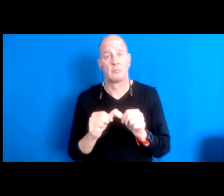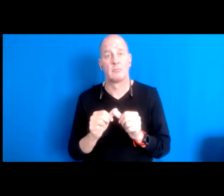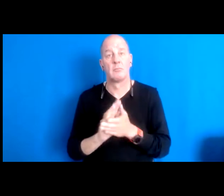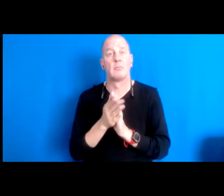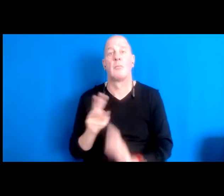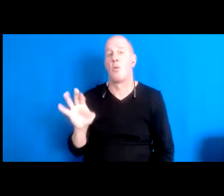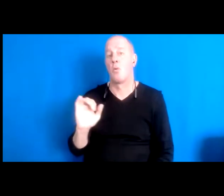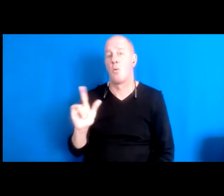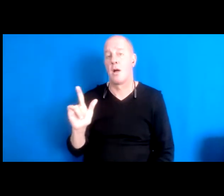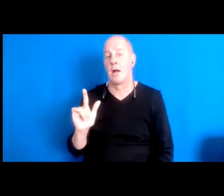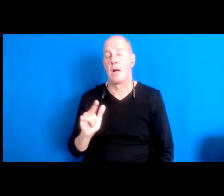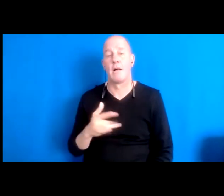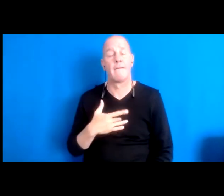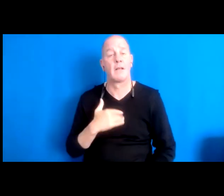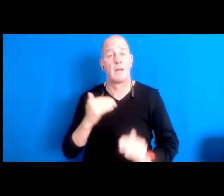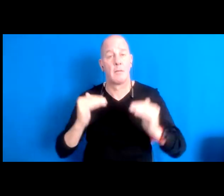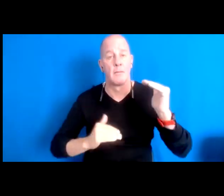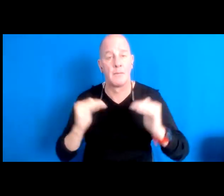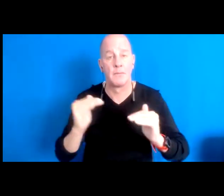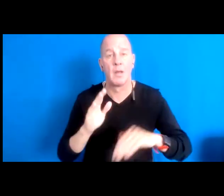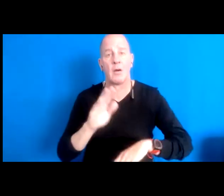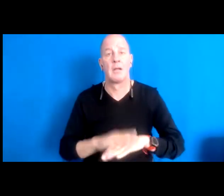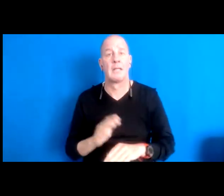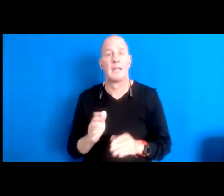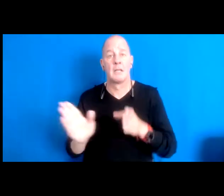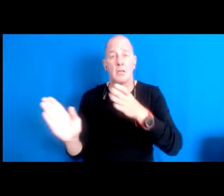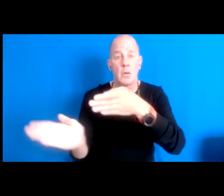on on the wind on each little breeze, you know, blowing.